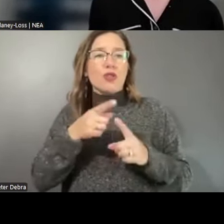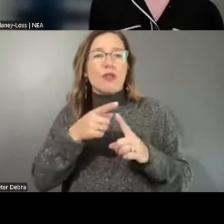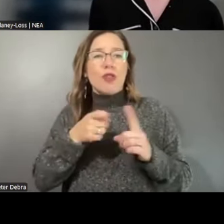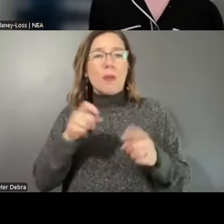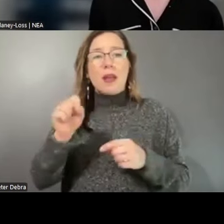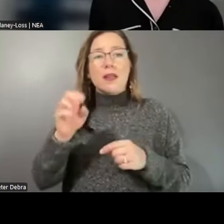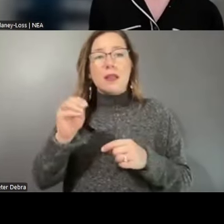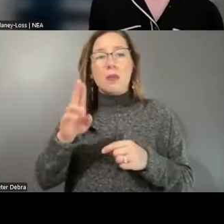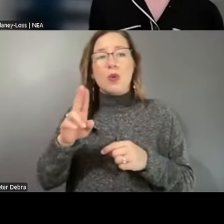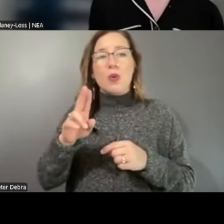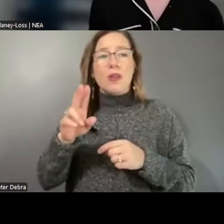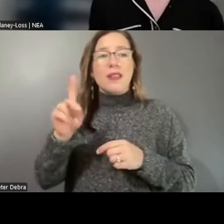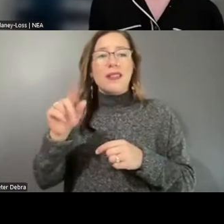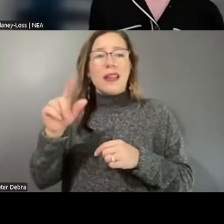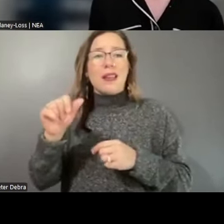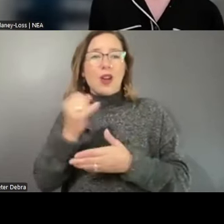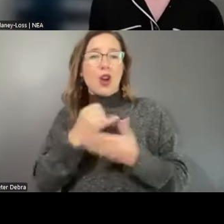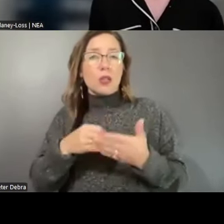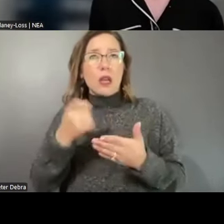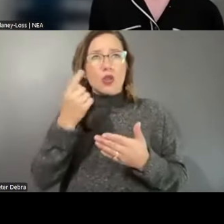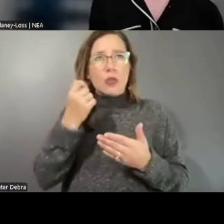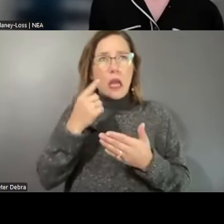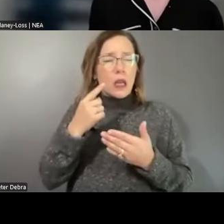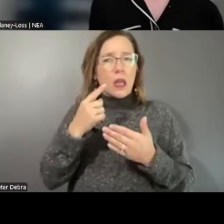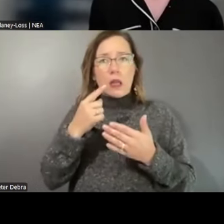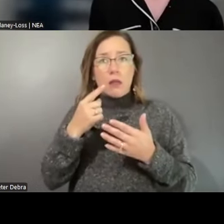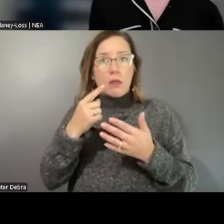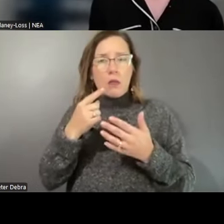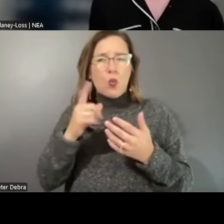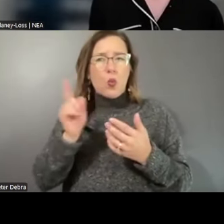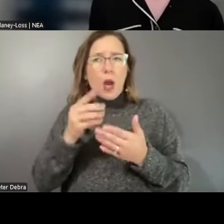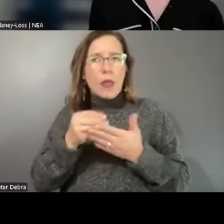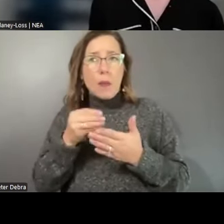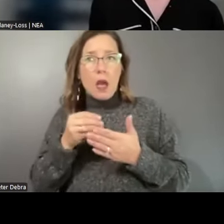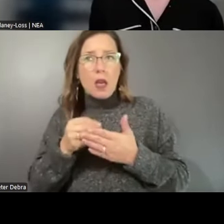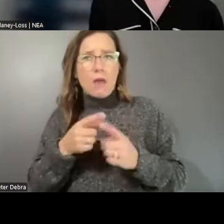understanding the breadth and reach of that funding, which all told was $53 billion for